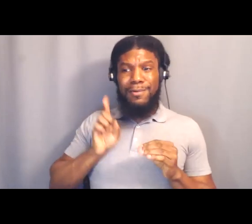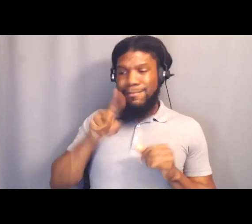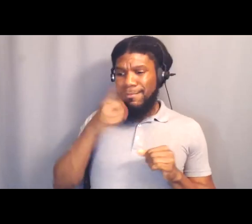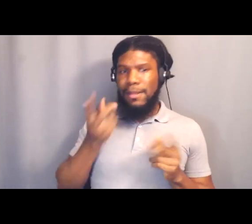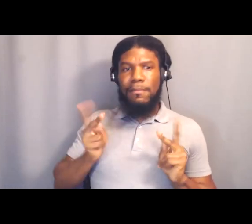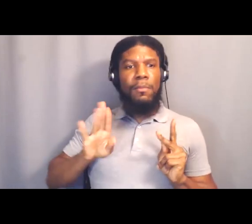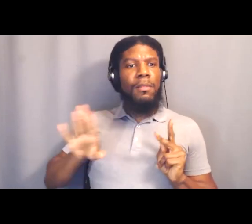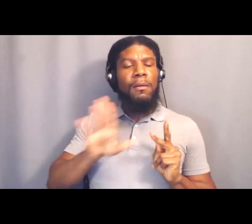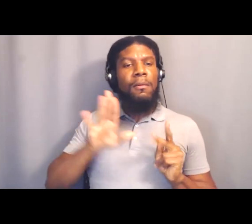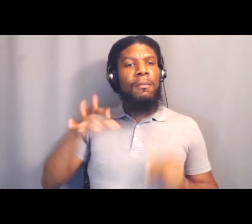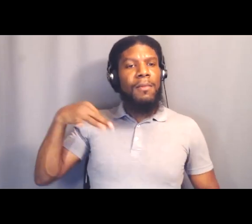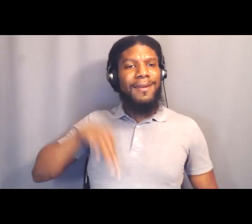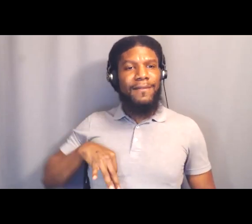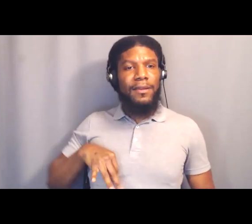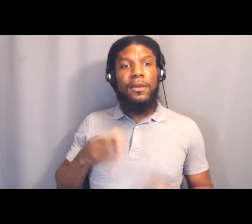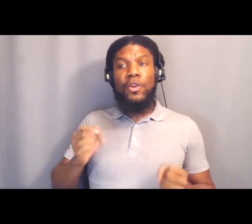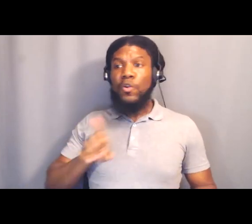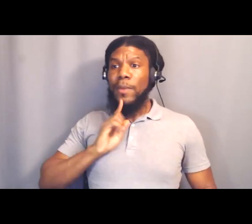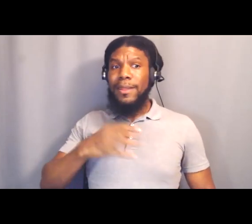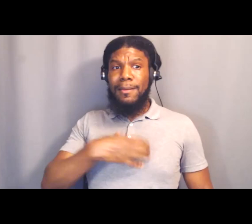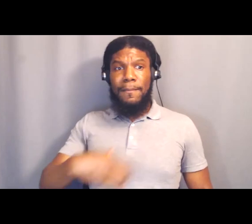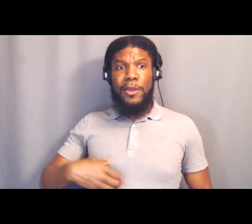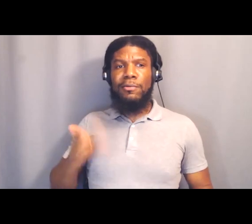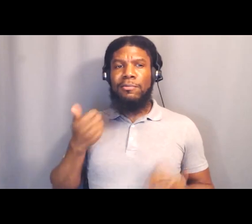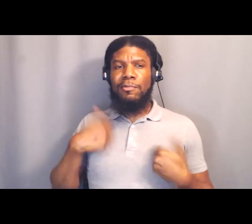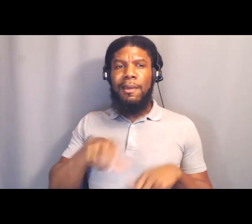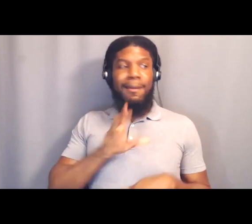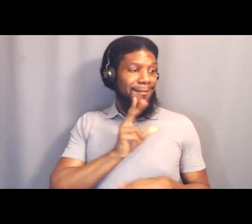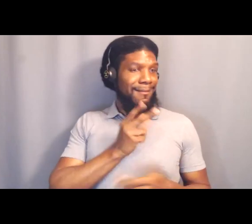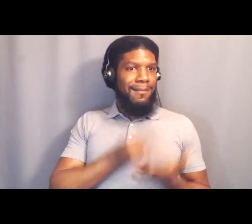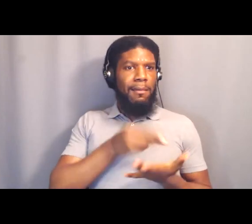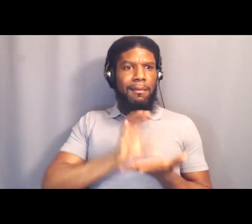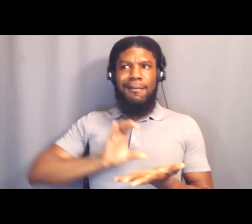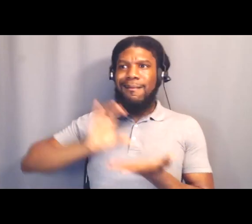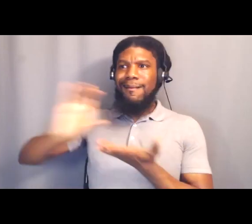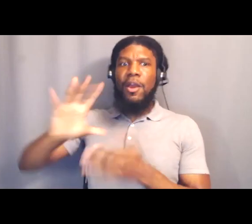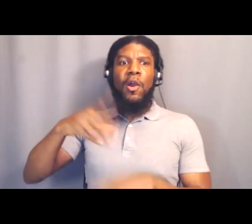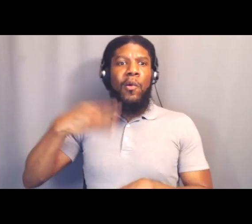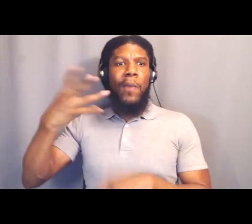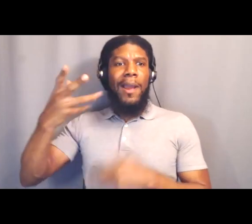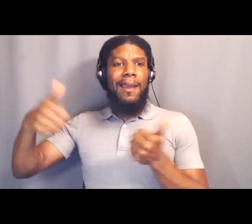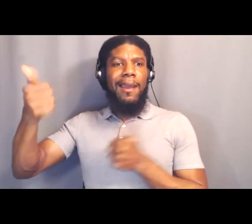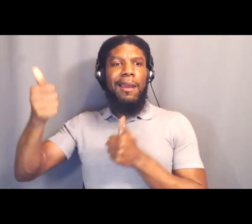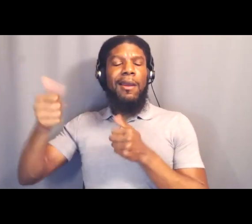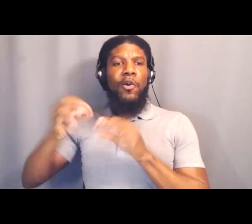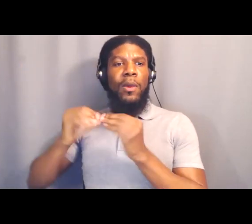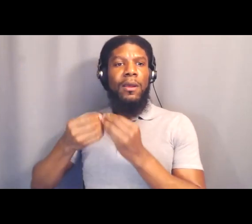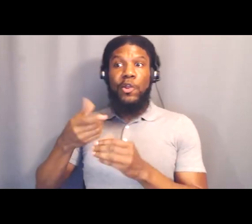That he is actually seeking to fund a white led organization that's new from San Francisco,